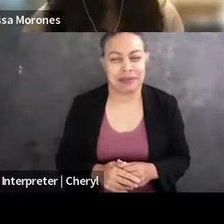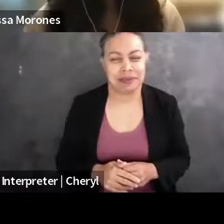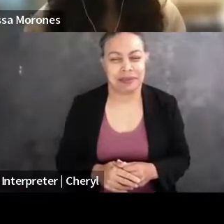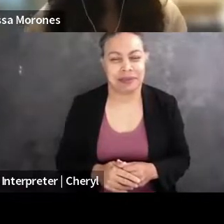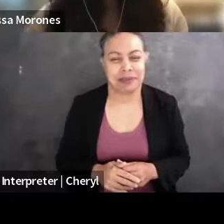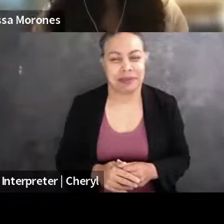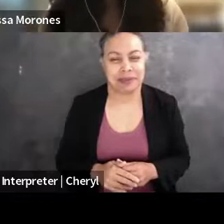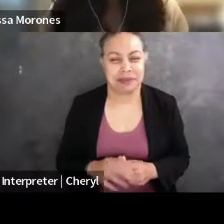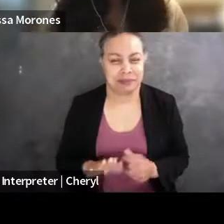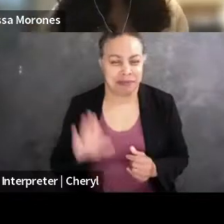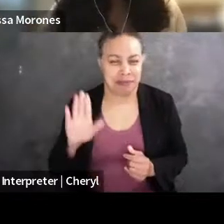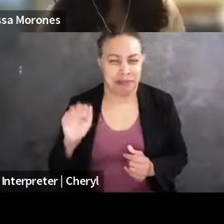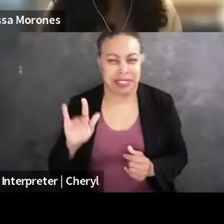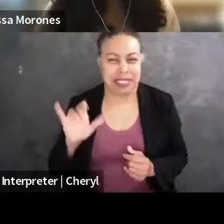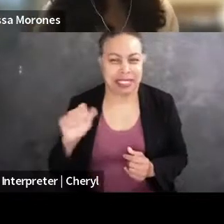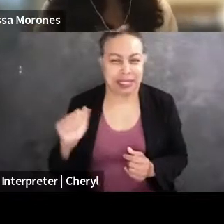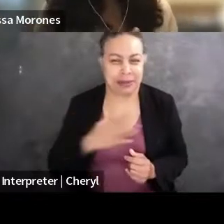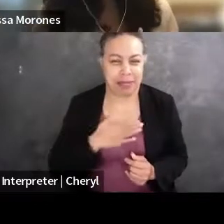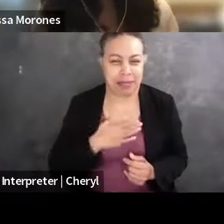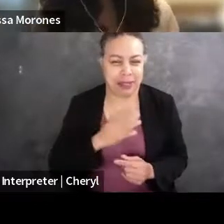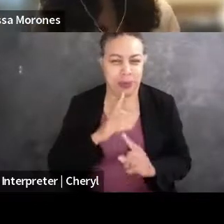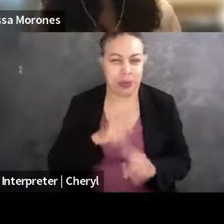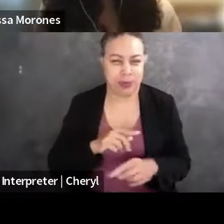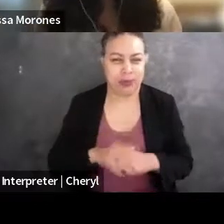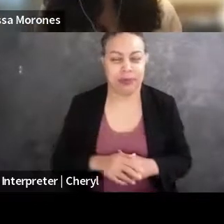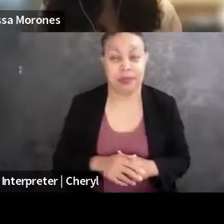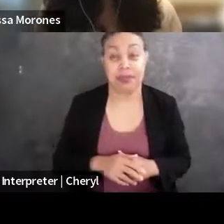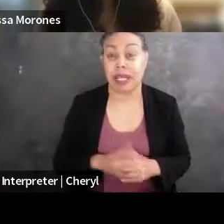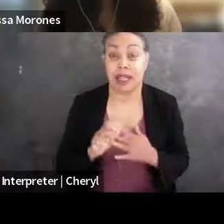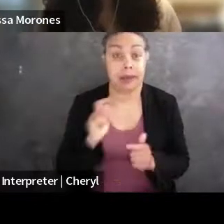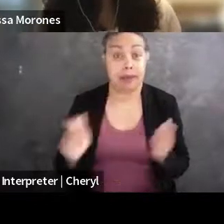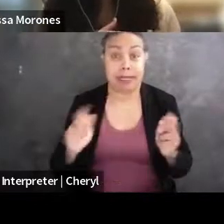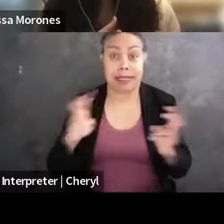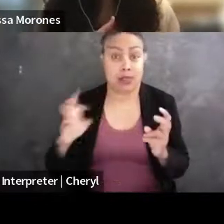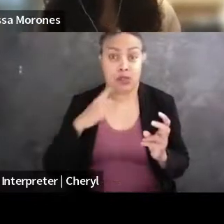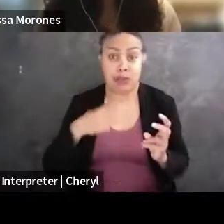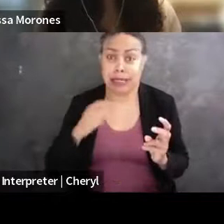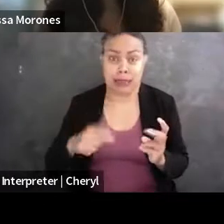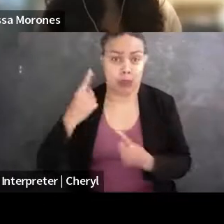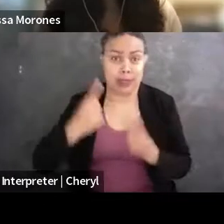I can jump in too 'cause, yeah, this was a huge consideration for me, especially when I was applying to law school,